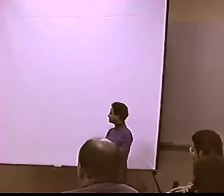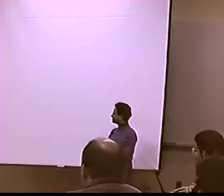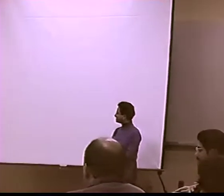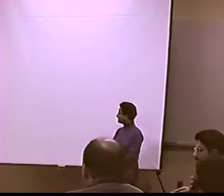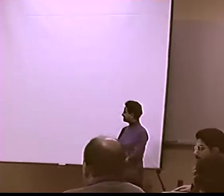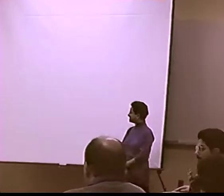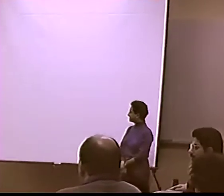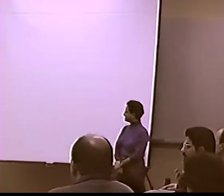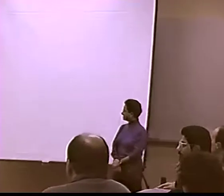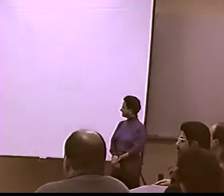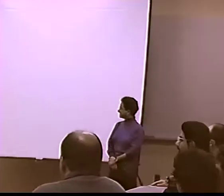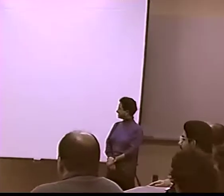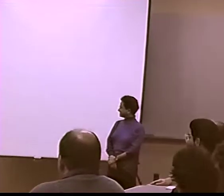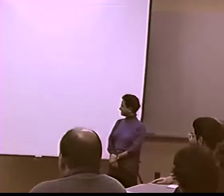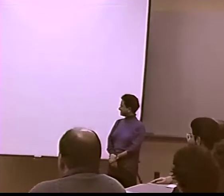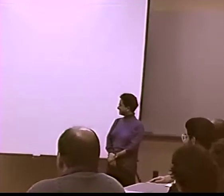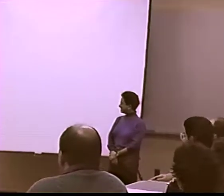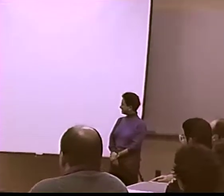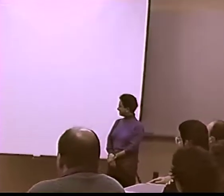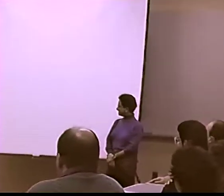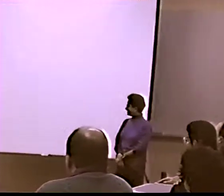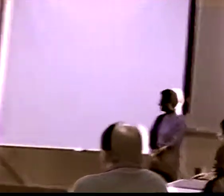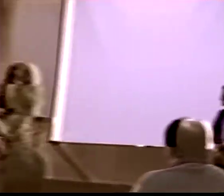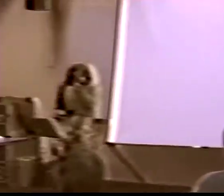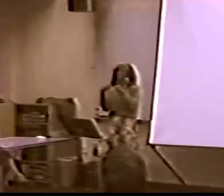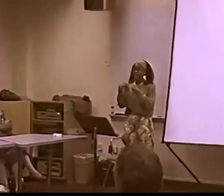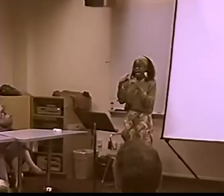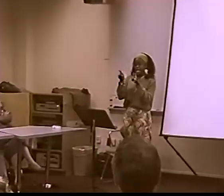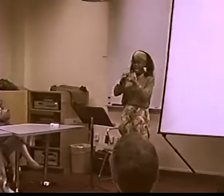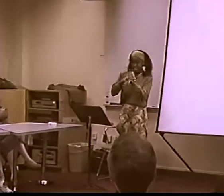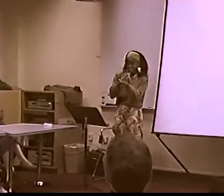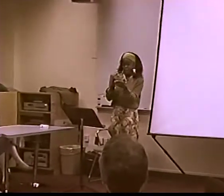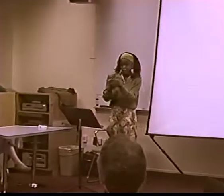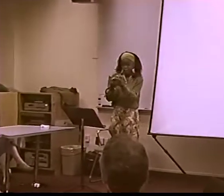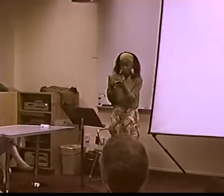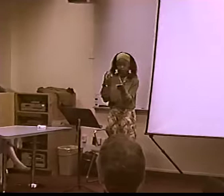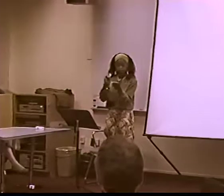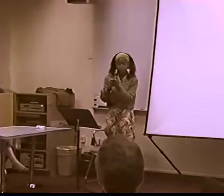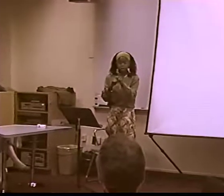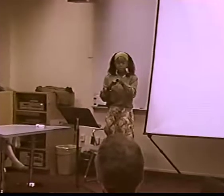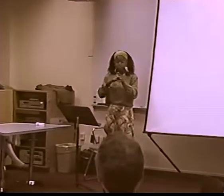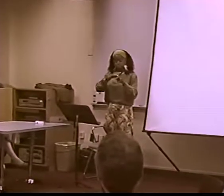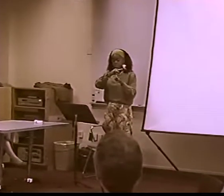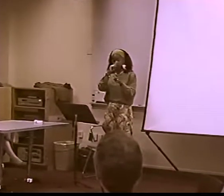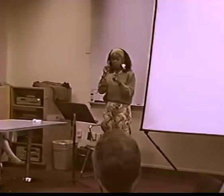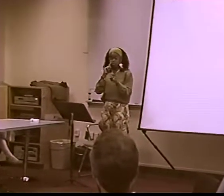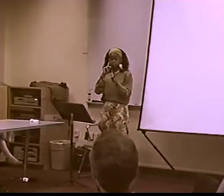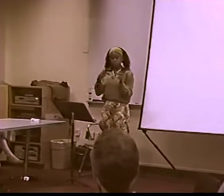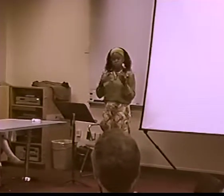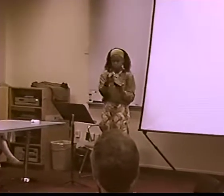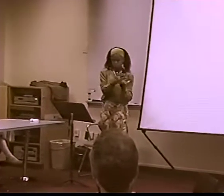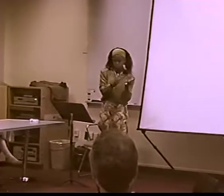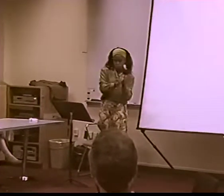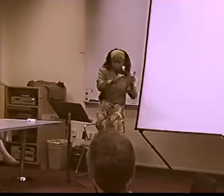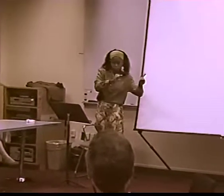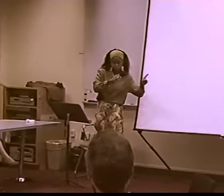SO, FOR EXAMPLE, ARE ALL THESE-- OH, OK, FINE.